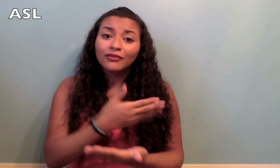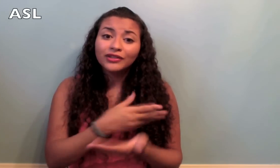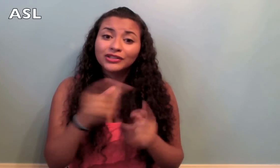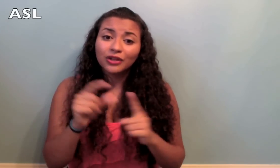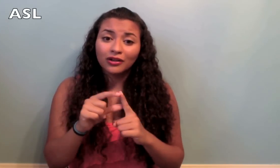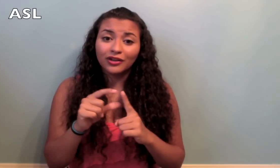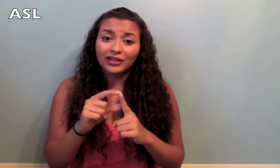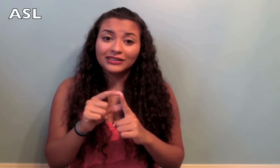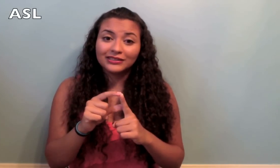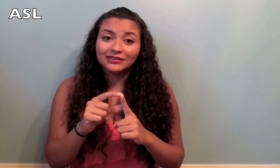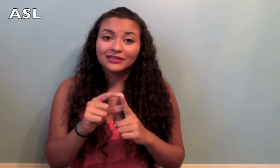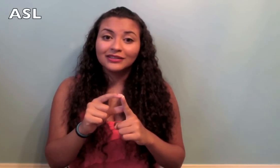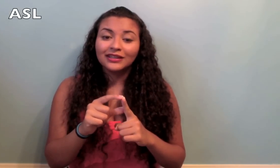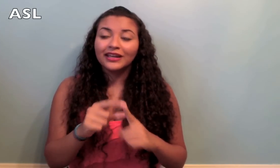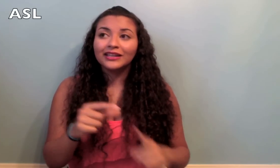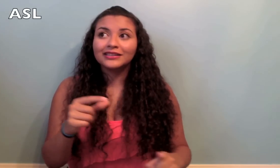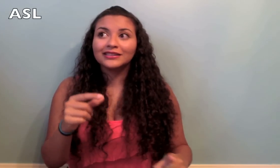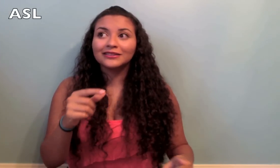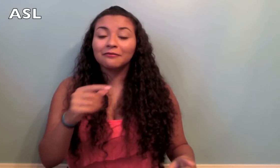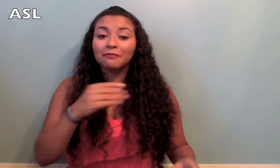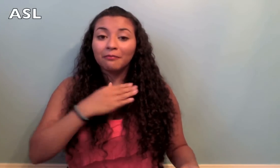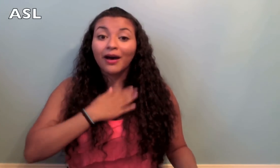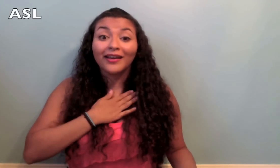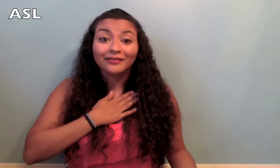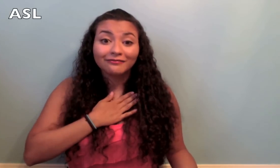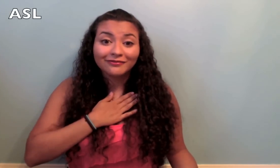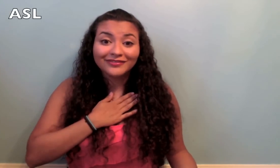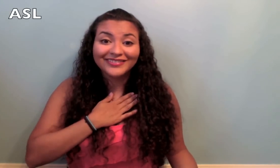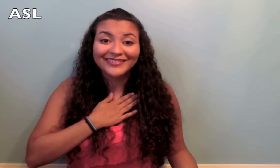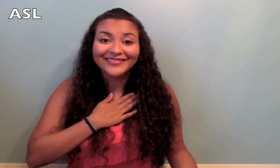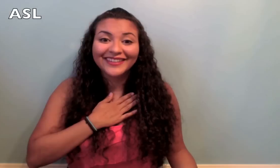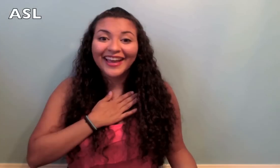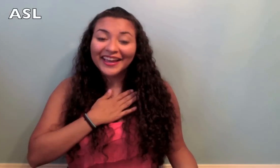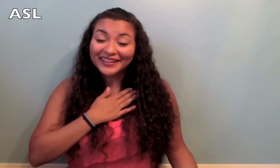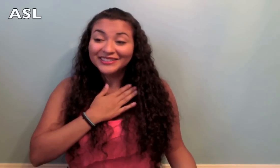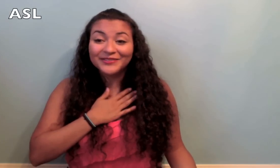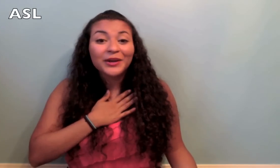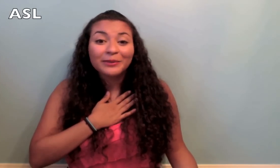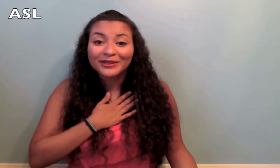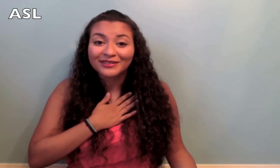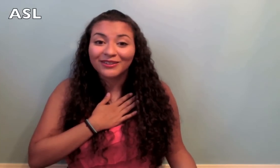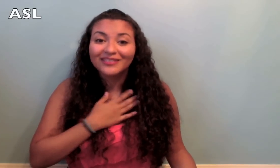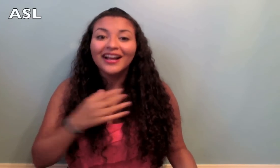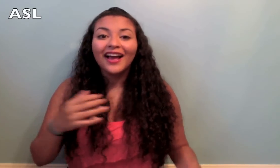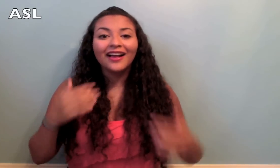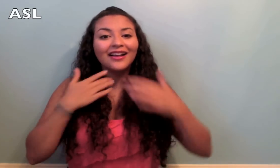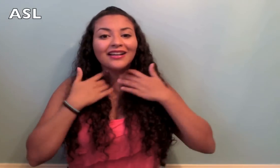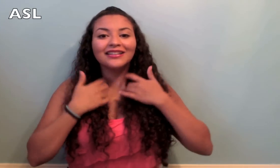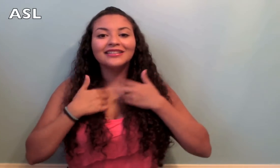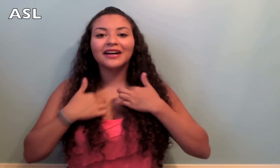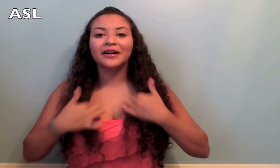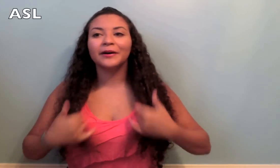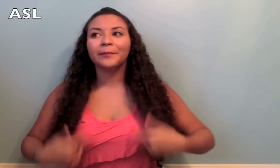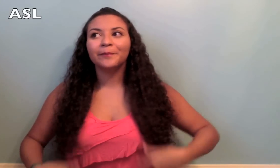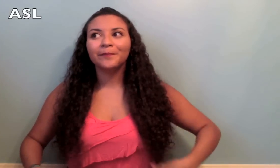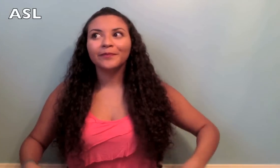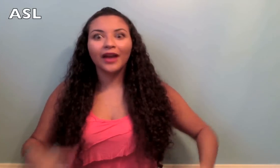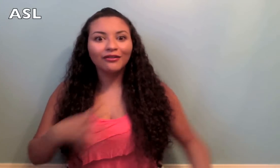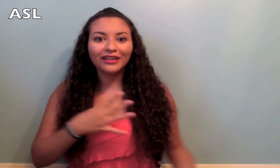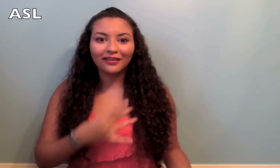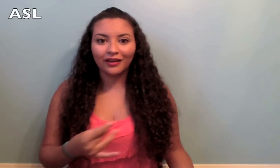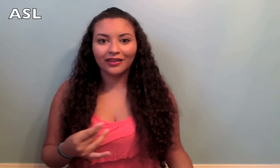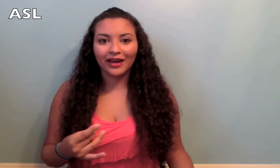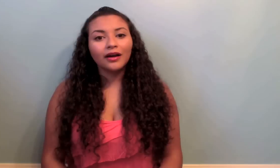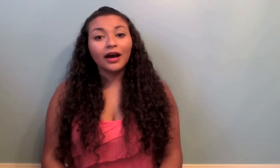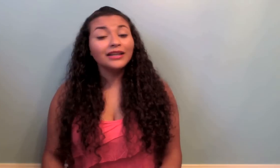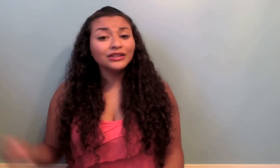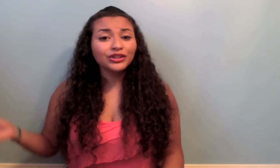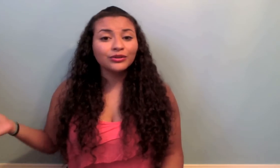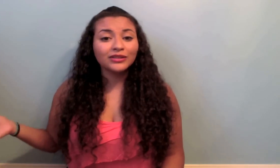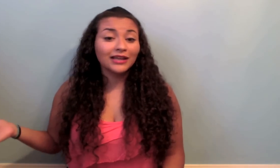the song lyrics. Its mine and it's very personal and I really like that. I didn't use SEE